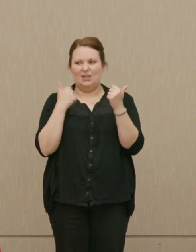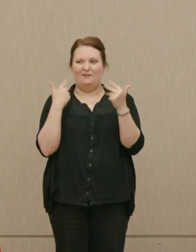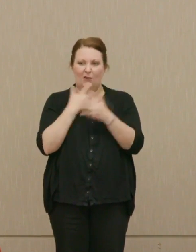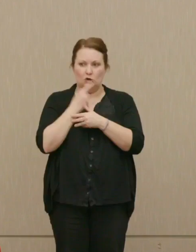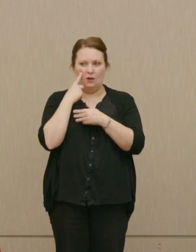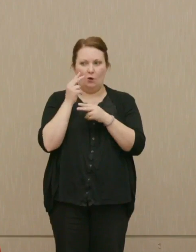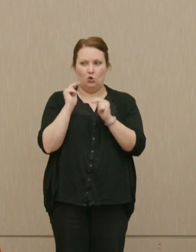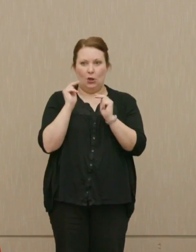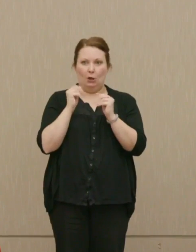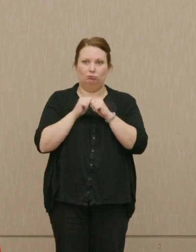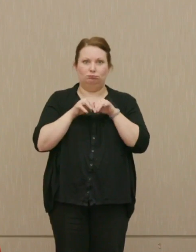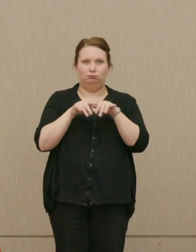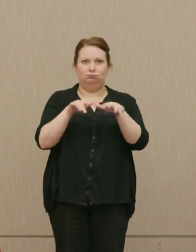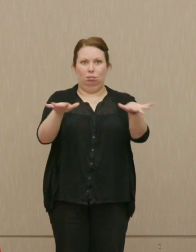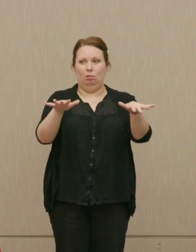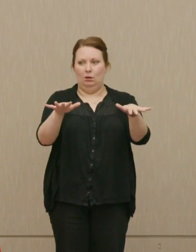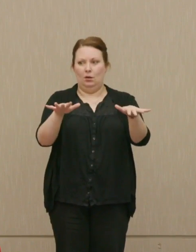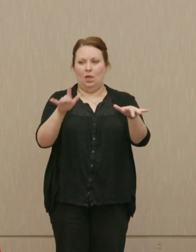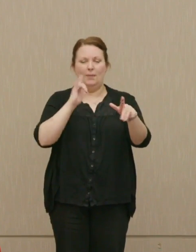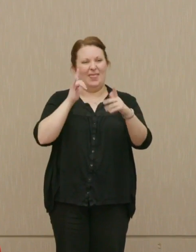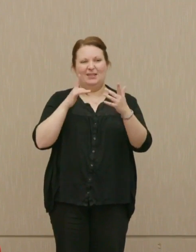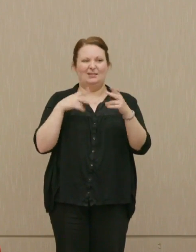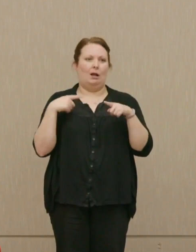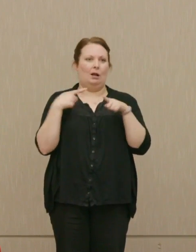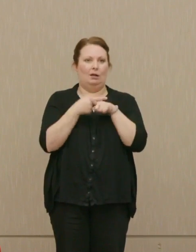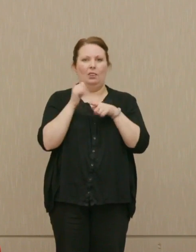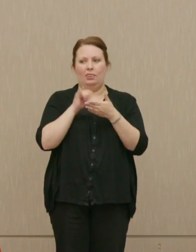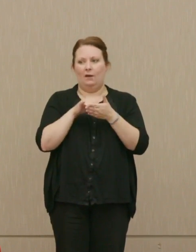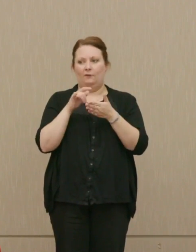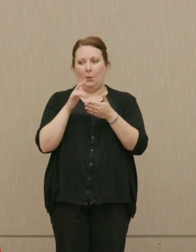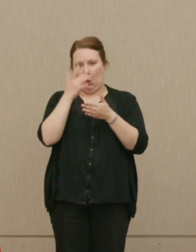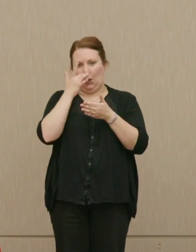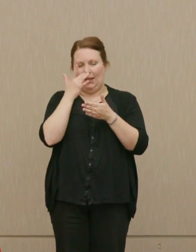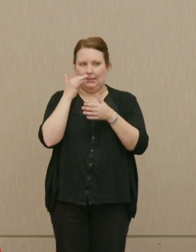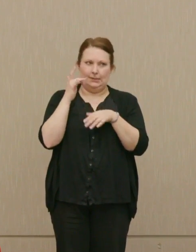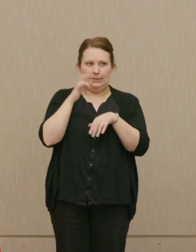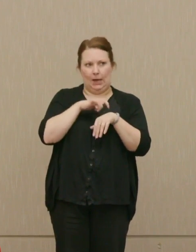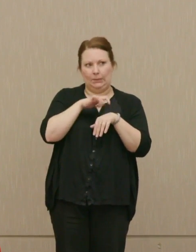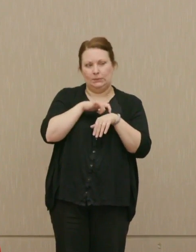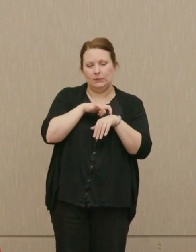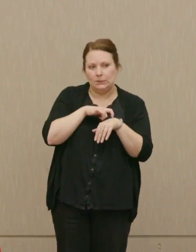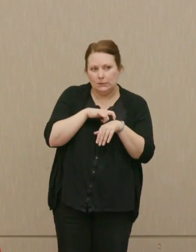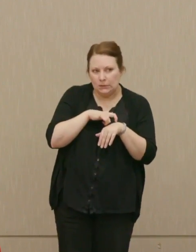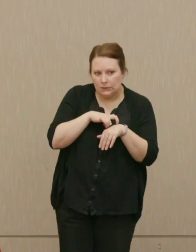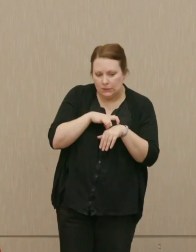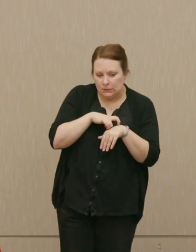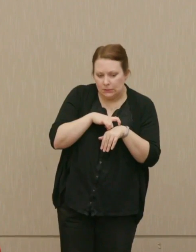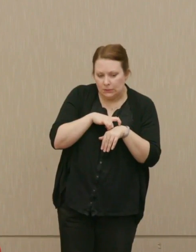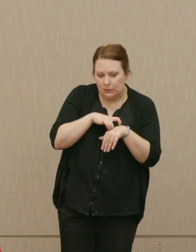They've basically contradicted it from the earliest days, Atoms for Peace, under Eisenhower,